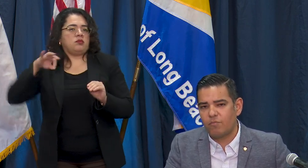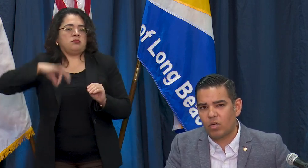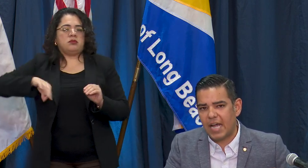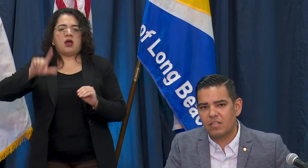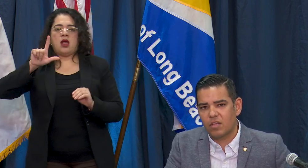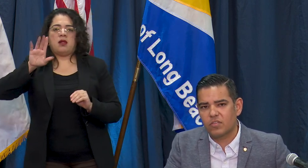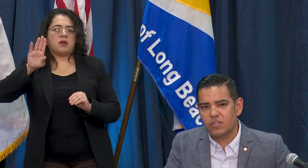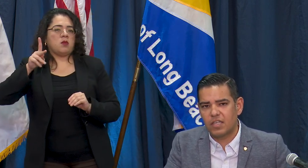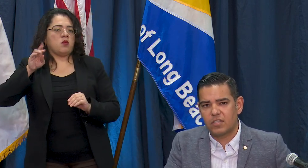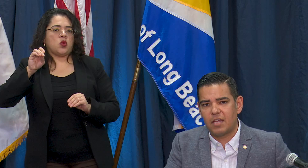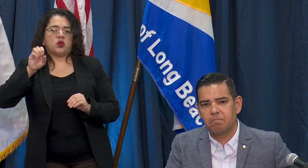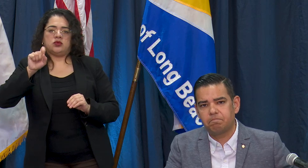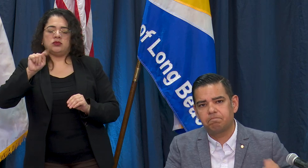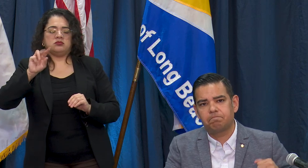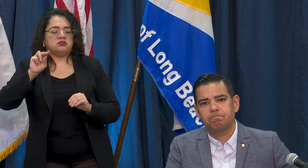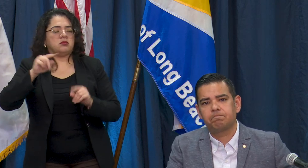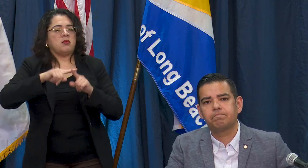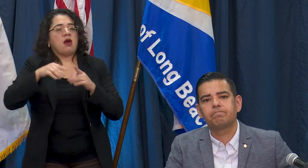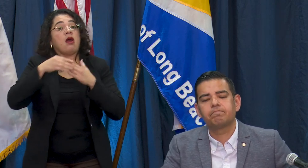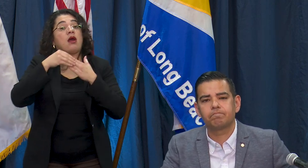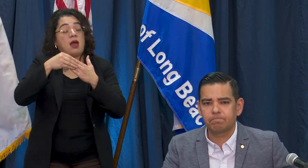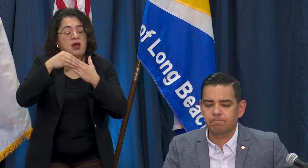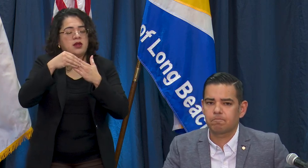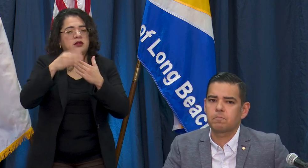have more guidance on this in the days ahead.